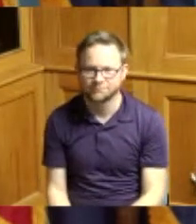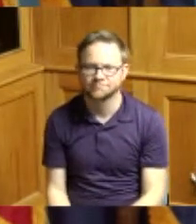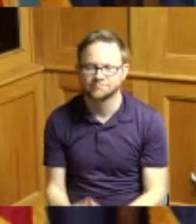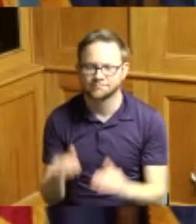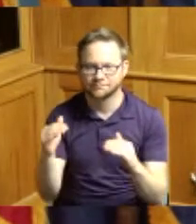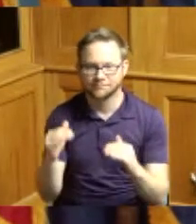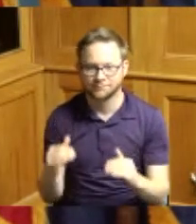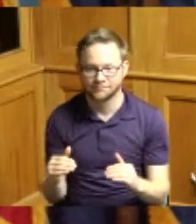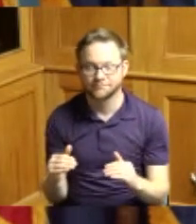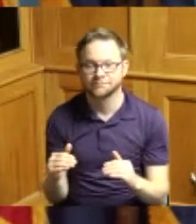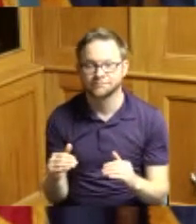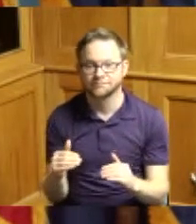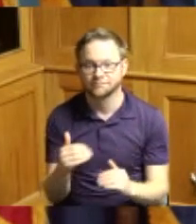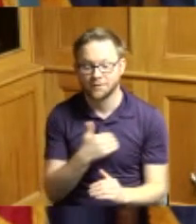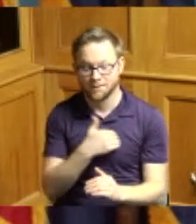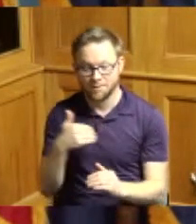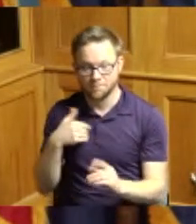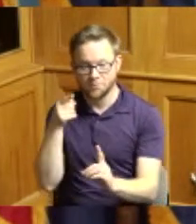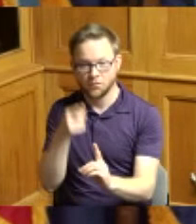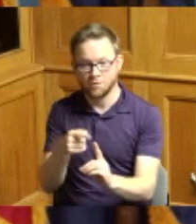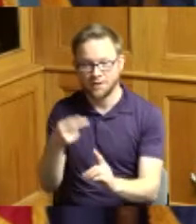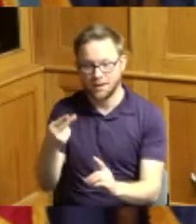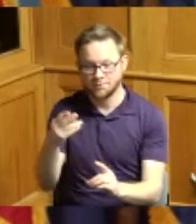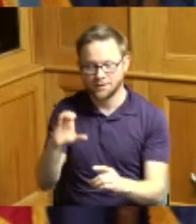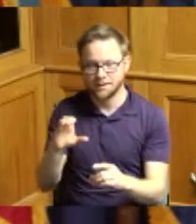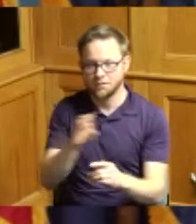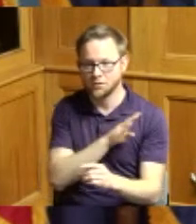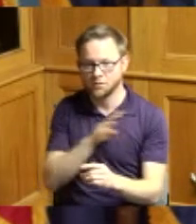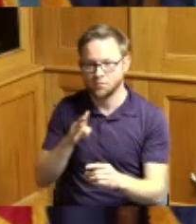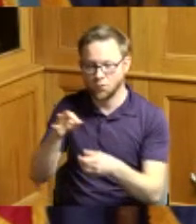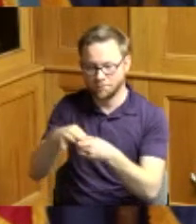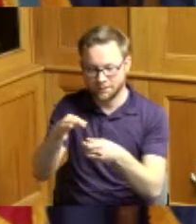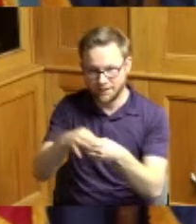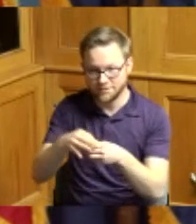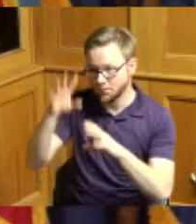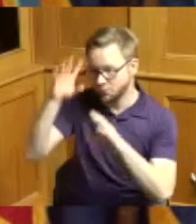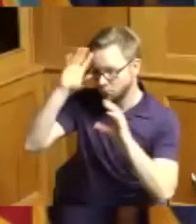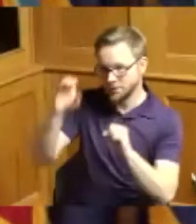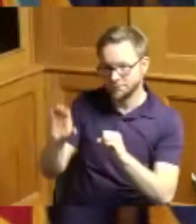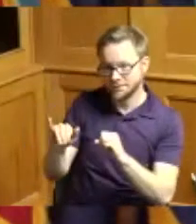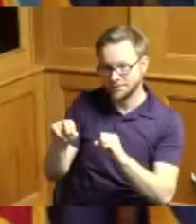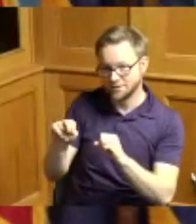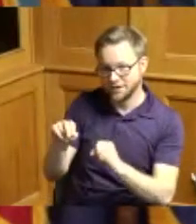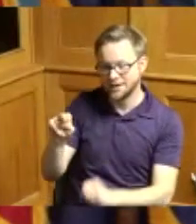and member of the Hamilton County Board of elections and President of the Cincinnati NAACP